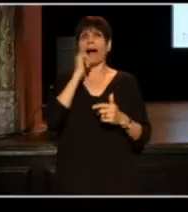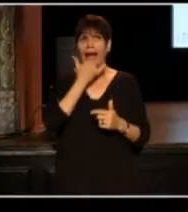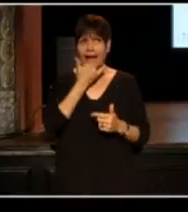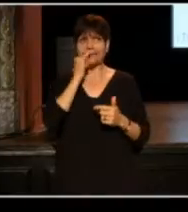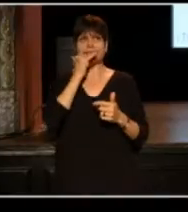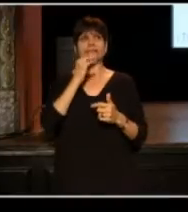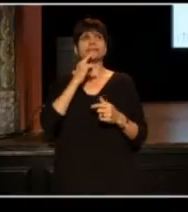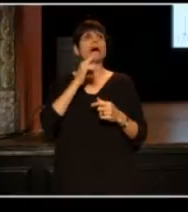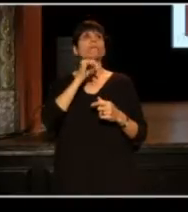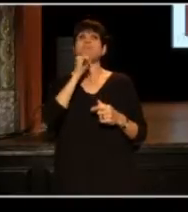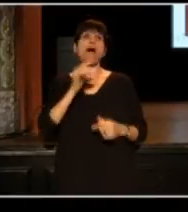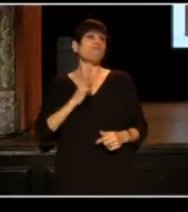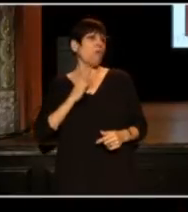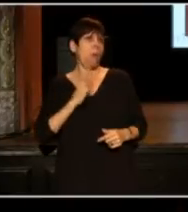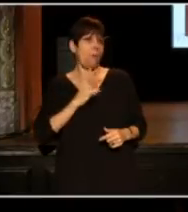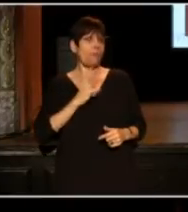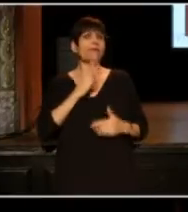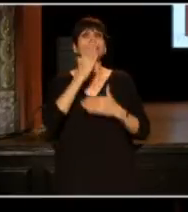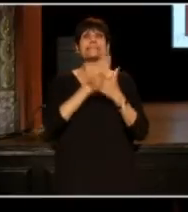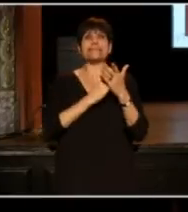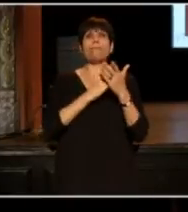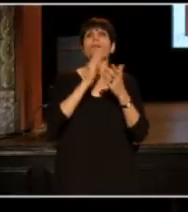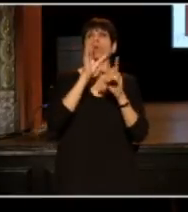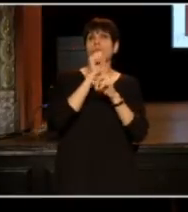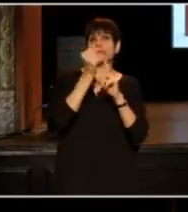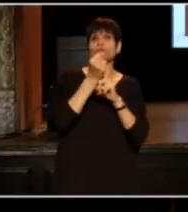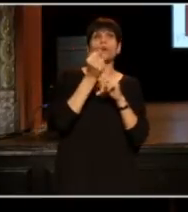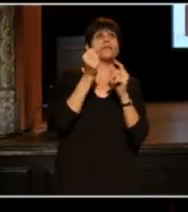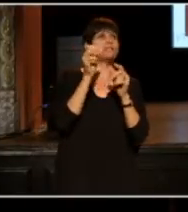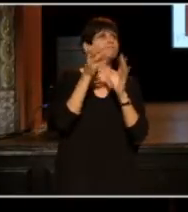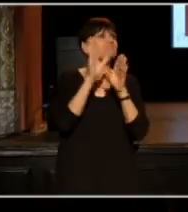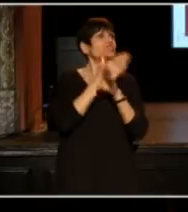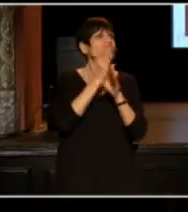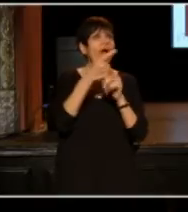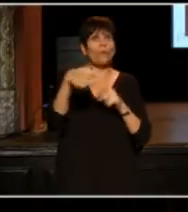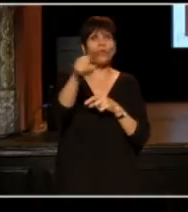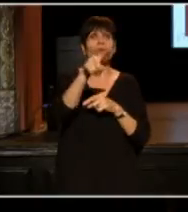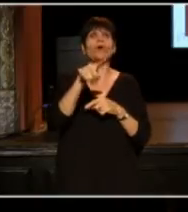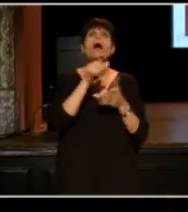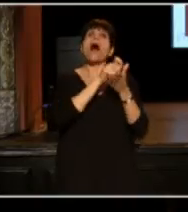And I want to share a couple of those cases with you. I wrote a book, that was weird for me,